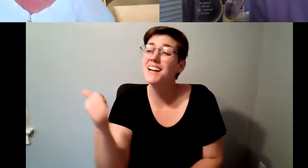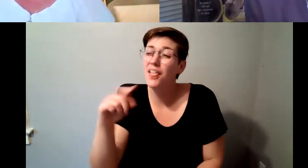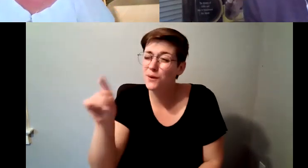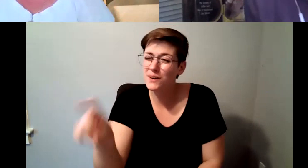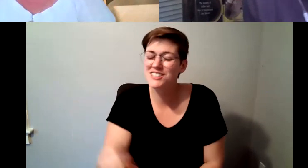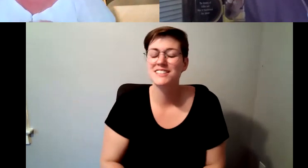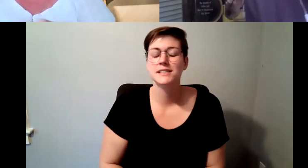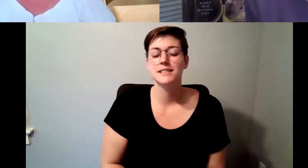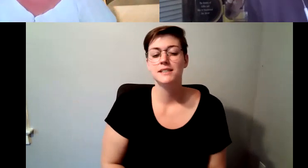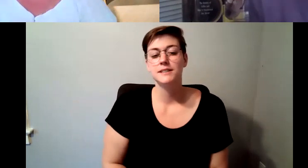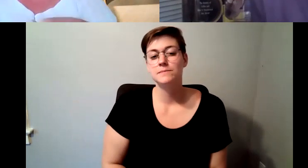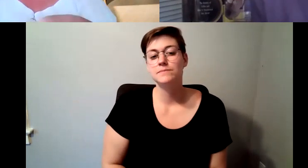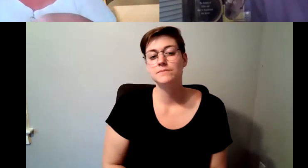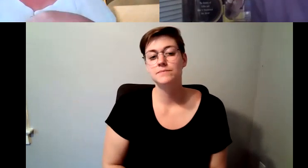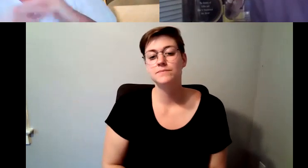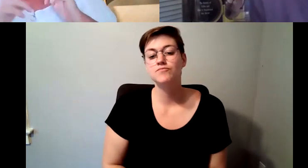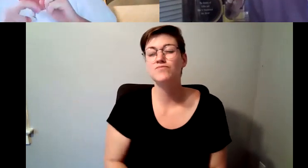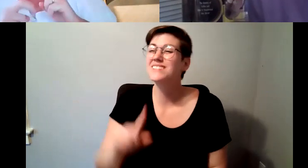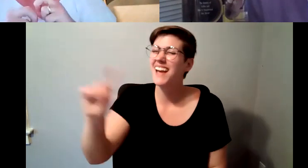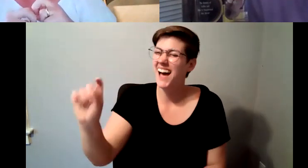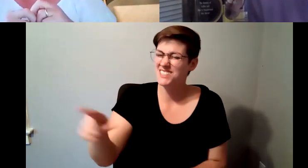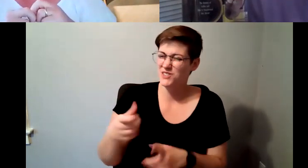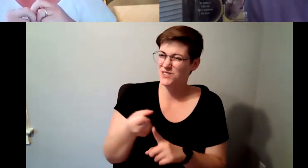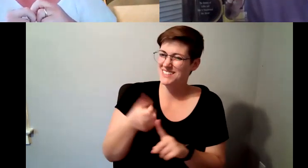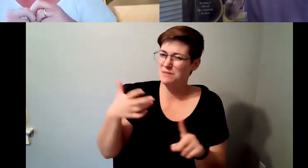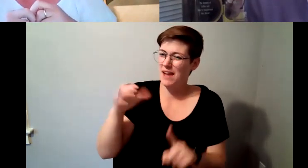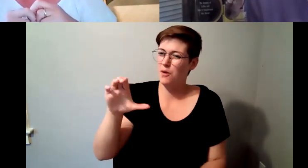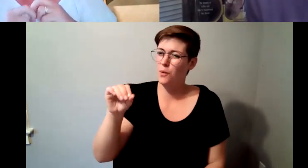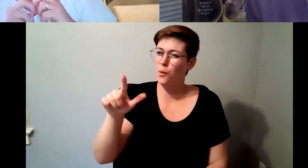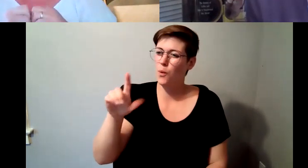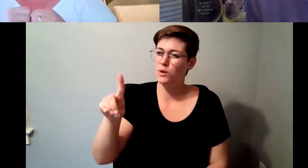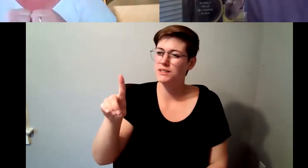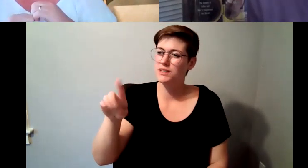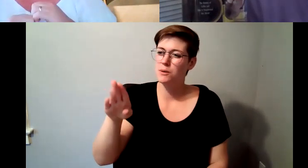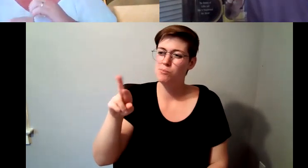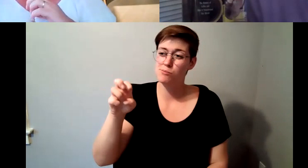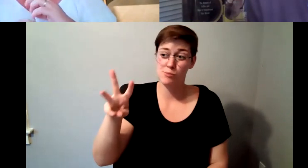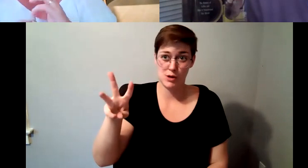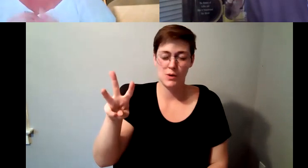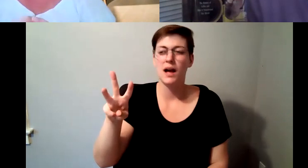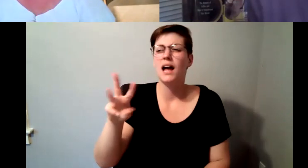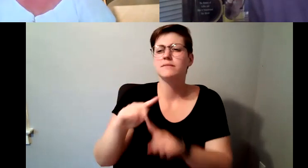Kelly Redder: they're asking you to expand on the cold brew and options for lower acid